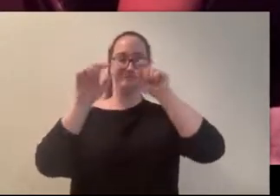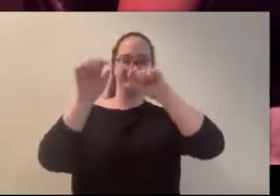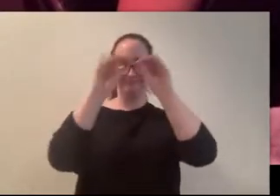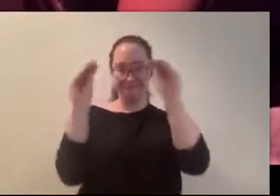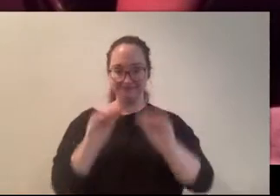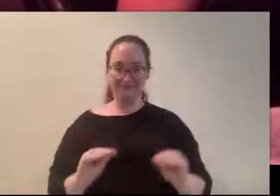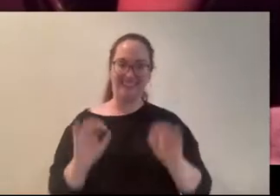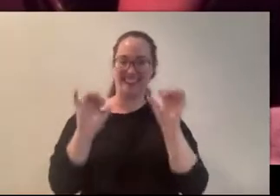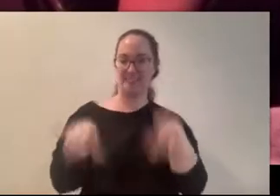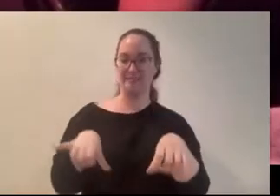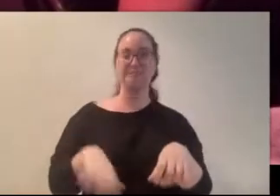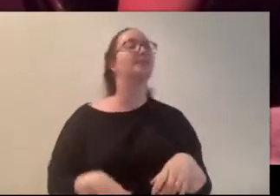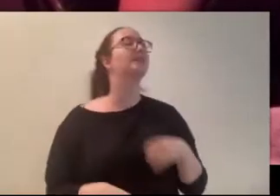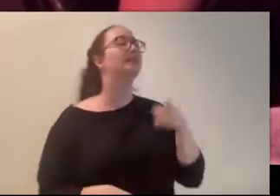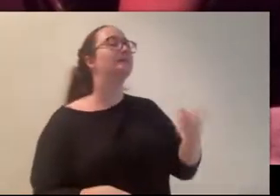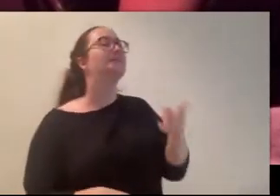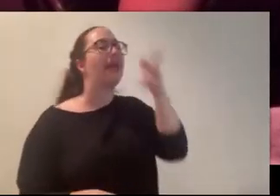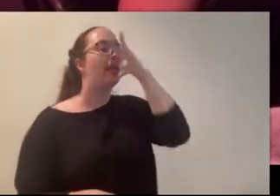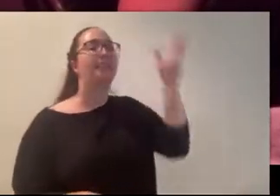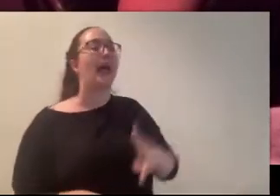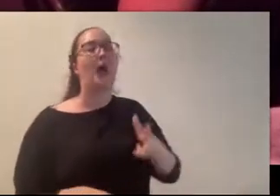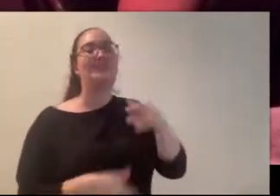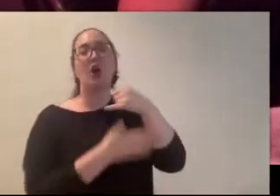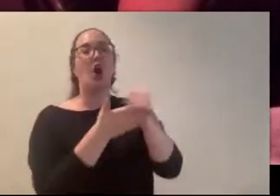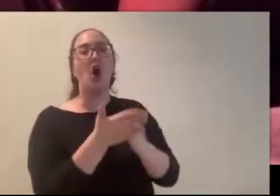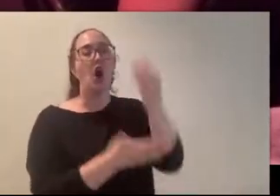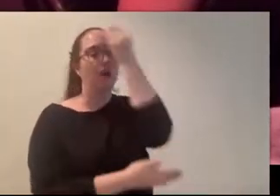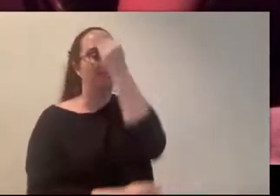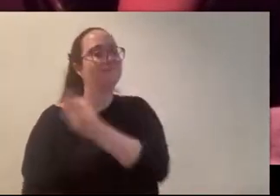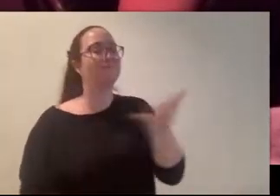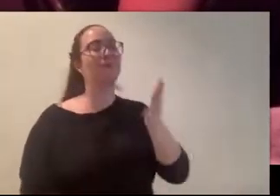very enjoyable it's gonna be fun watching him flail about.. (Thomas) *chuckles* to see how